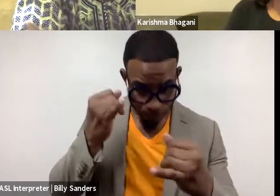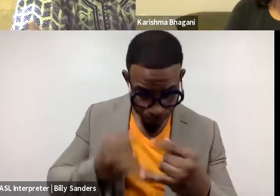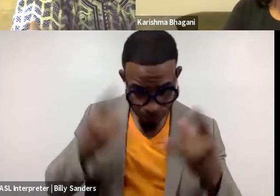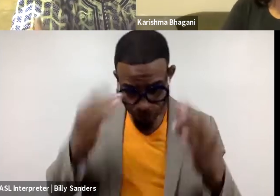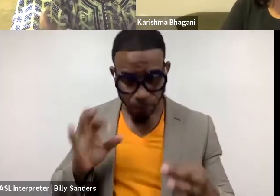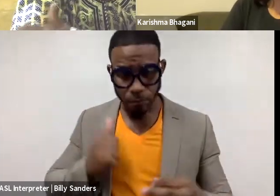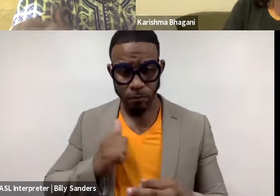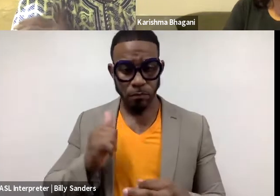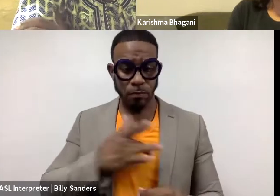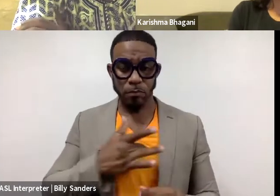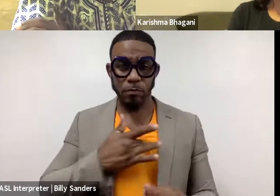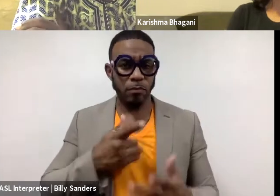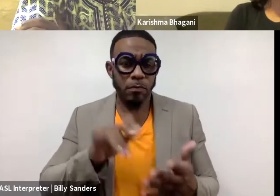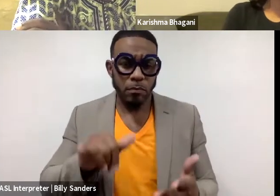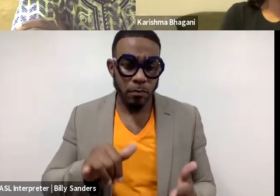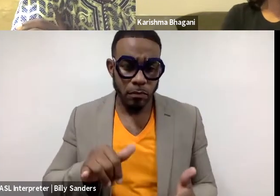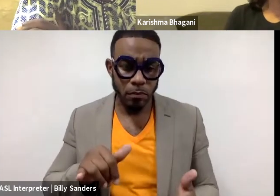Yeah. (speaks French)